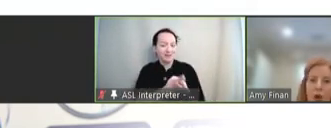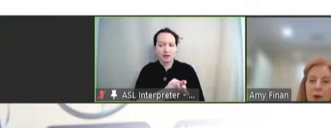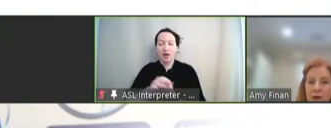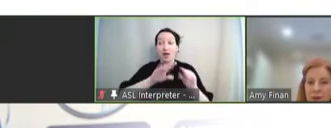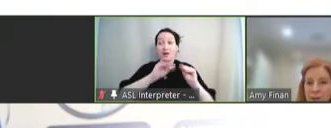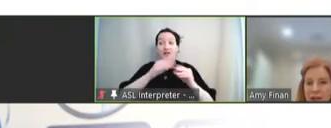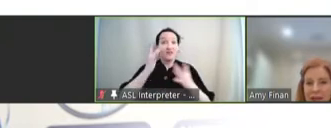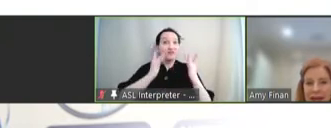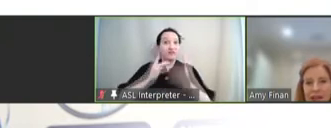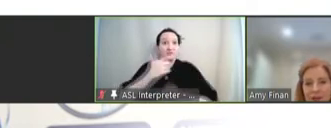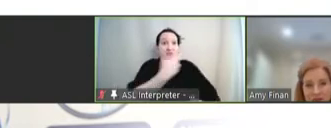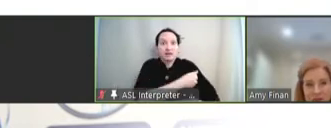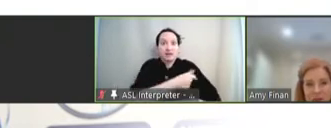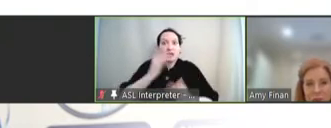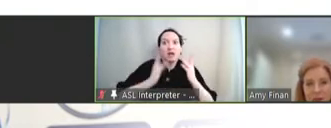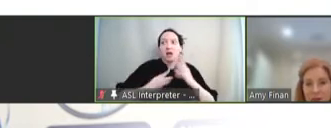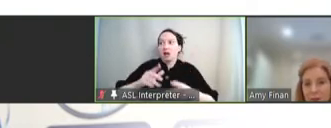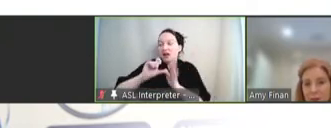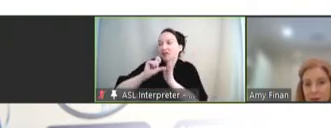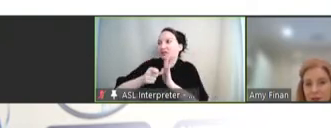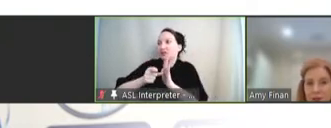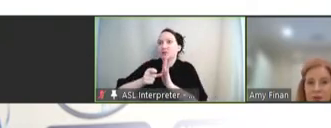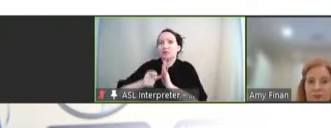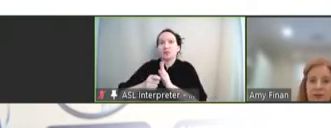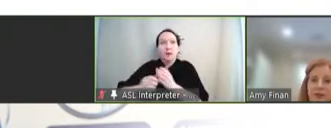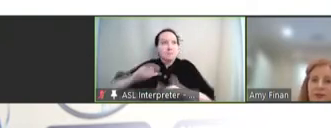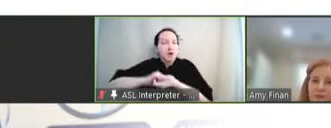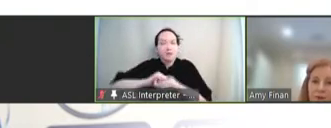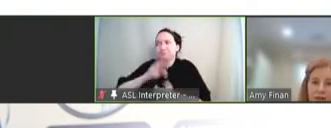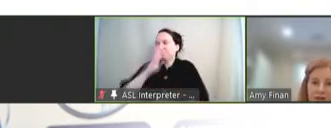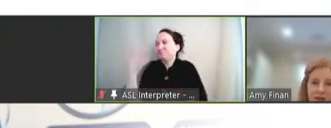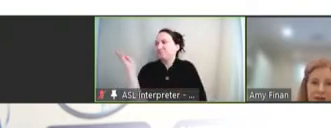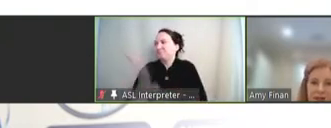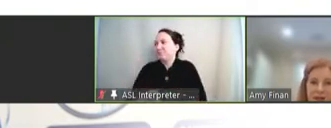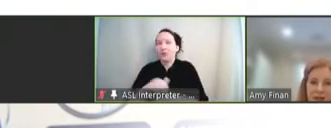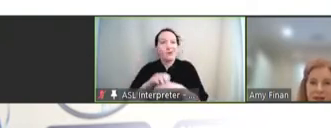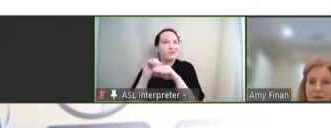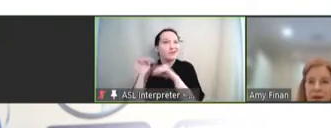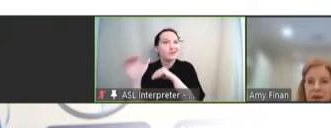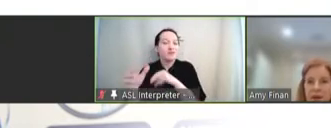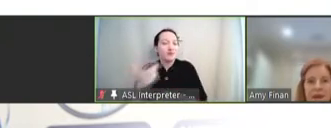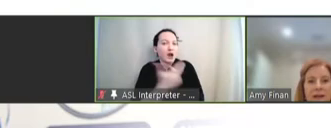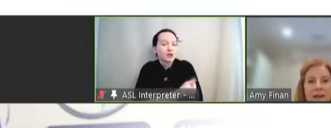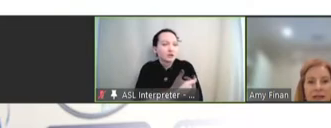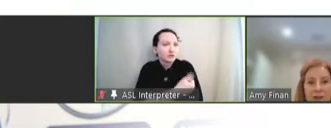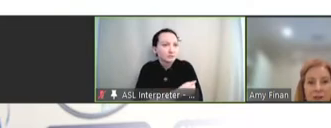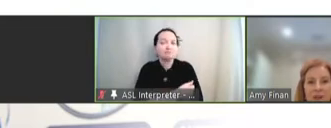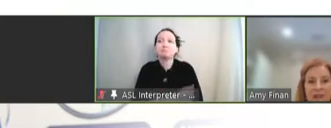where there's been a lack of emphasis placed on partnerships for the delivery of the vaccines. Next slide, please.